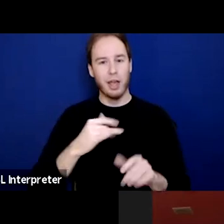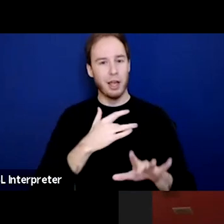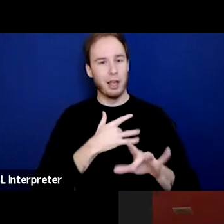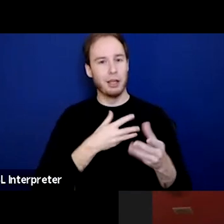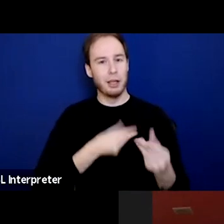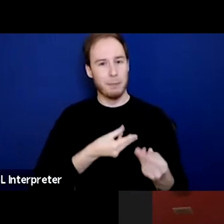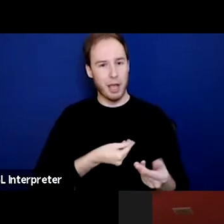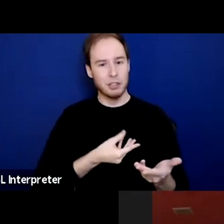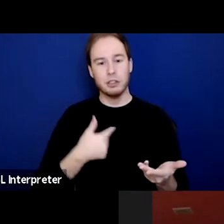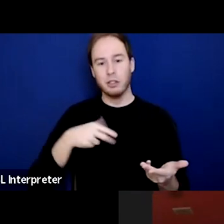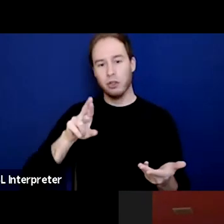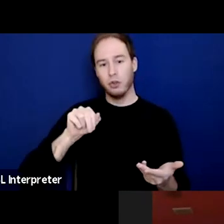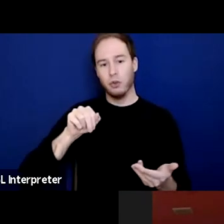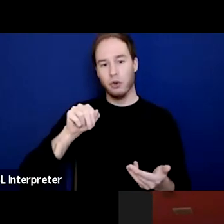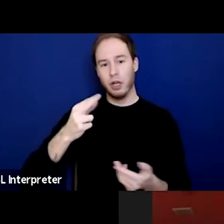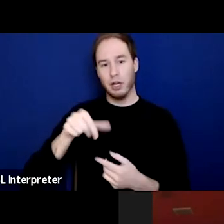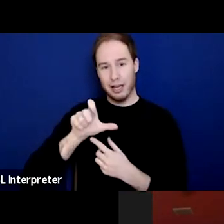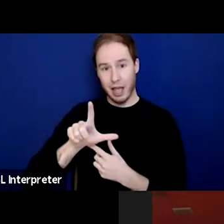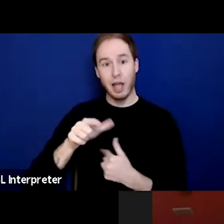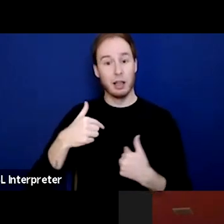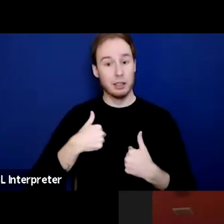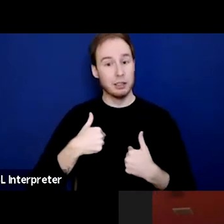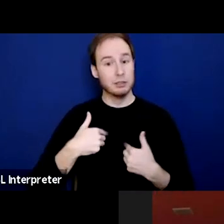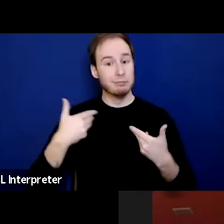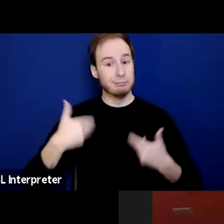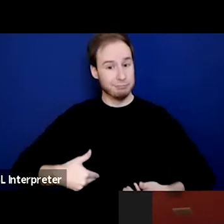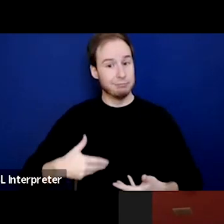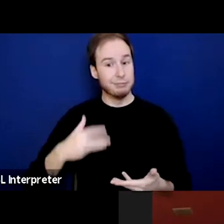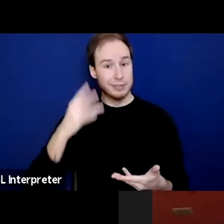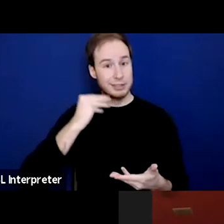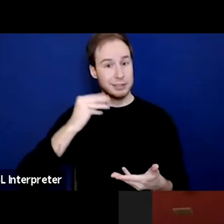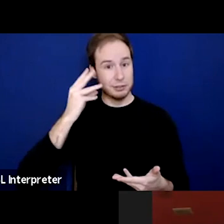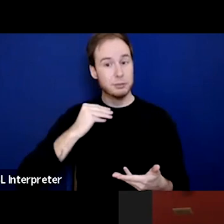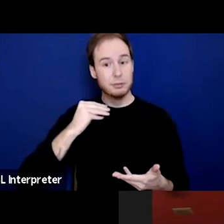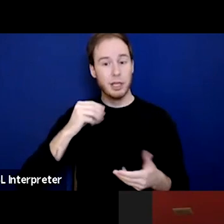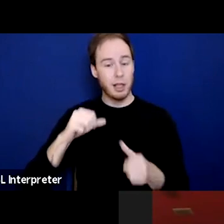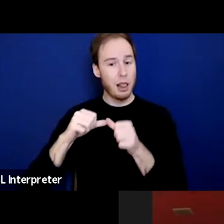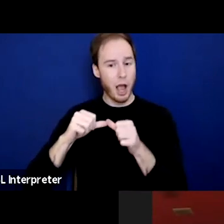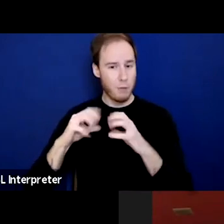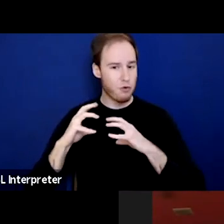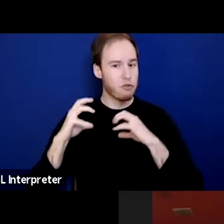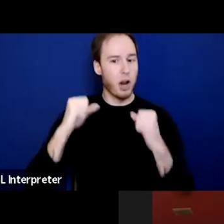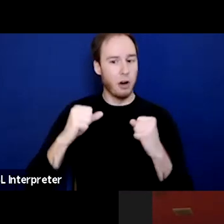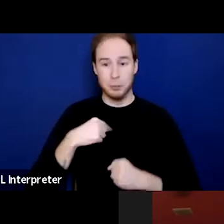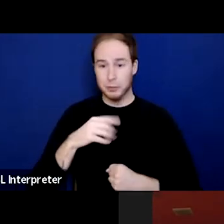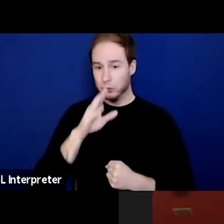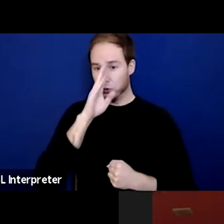My name is Racquel, and I've actually am a person who experiences, I'm in long-term recovery. I've been sober over 11 and a half years.